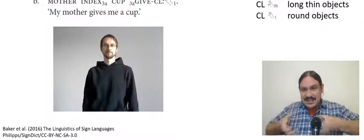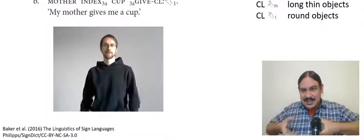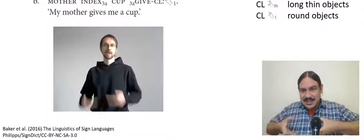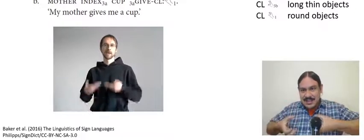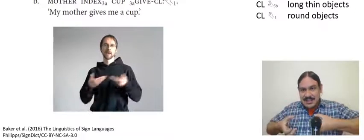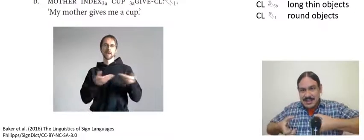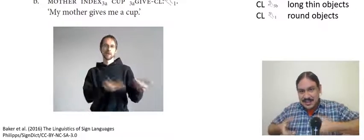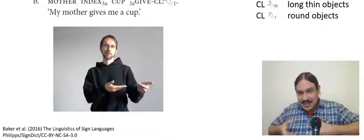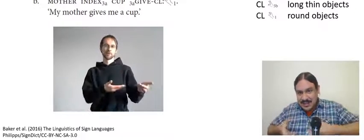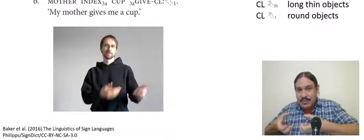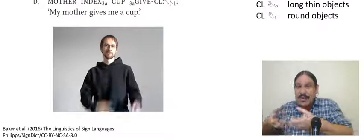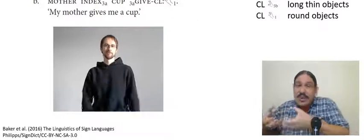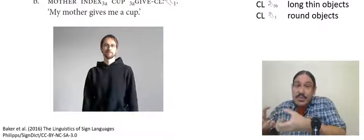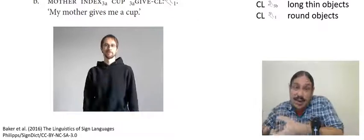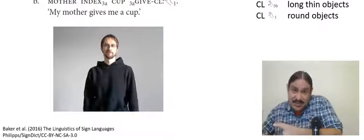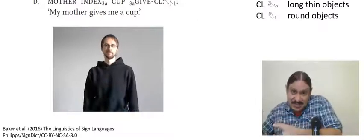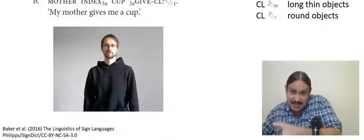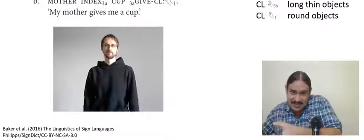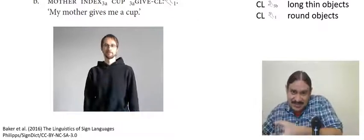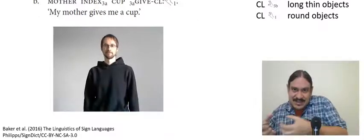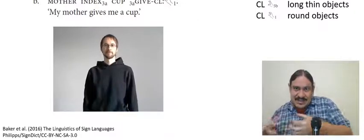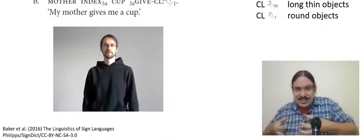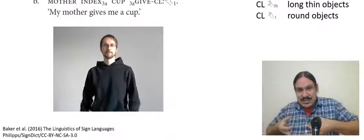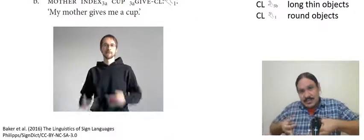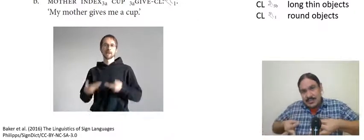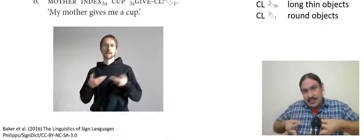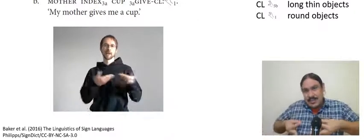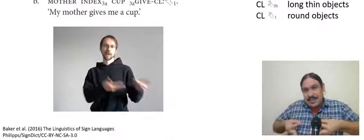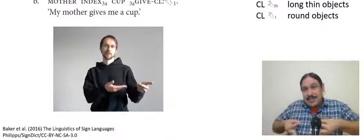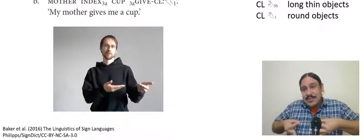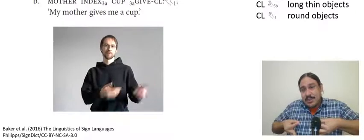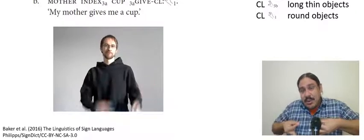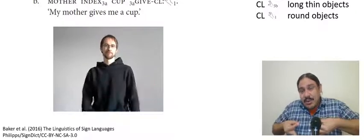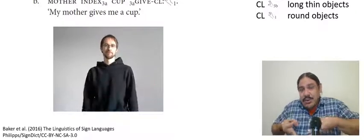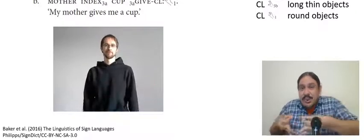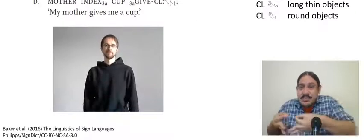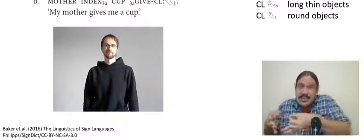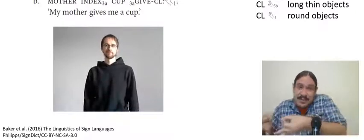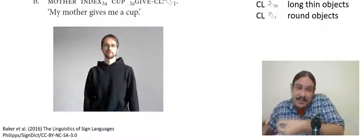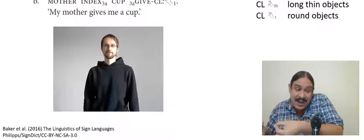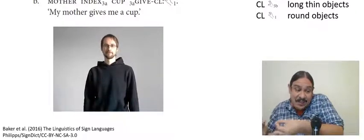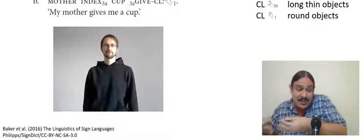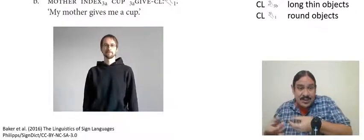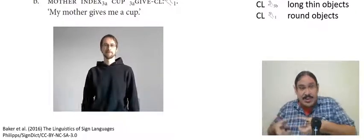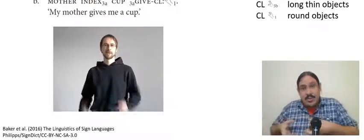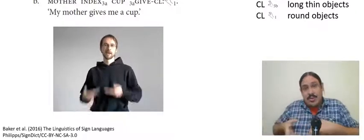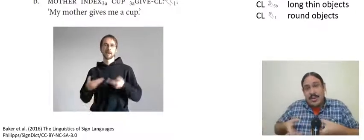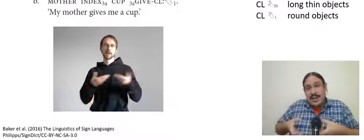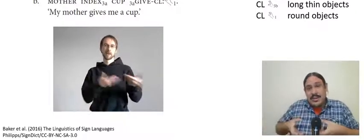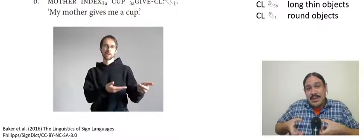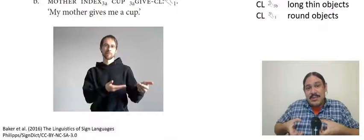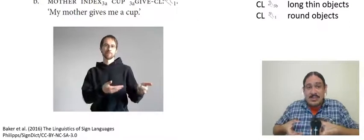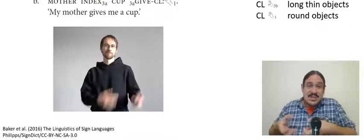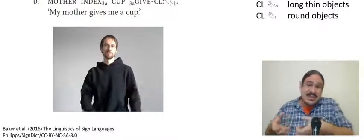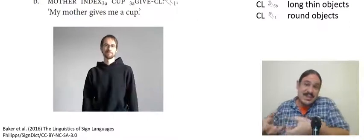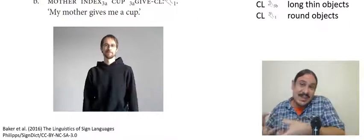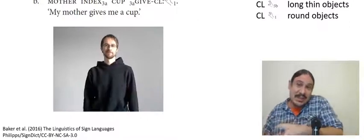spoken languages can also do this Navajo can do it this is an example from Cherokee where we have the sentence "Ama ga-neeh-neea"